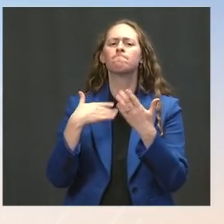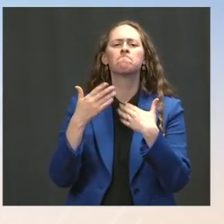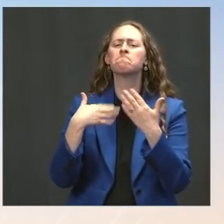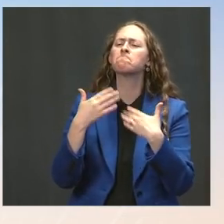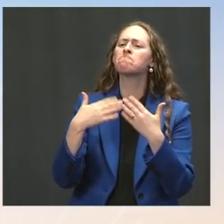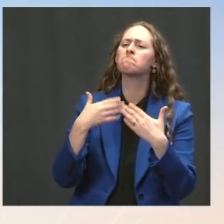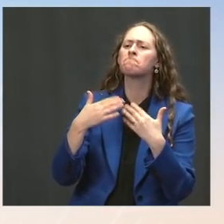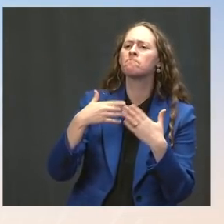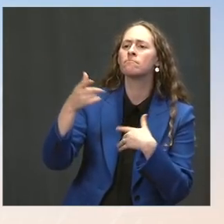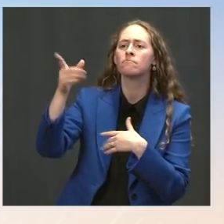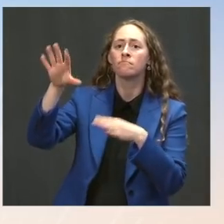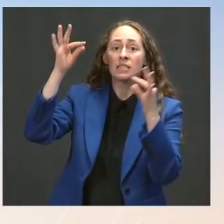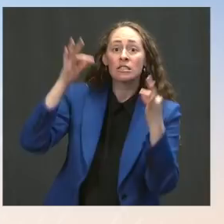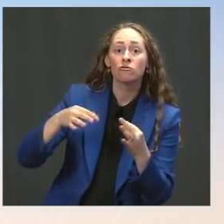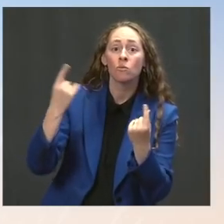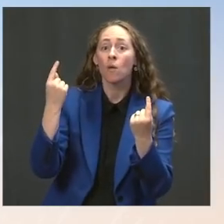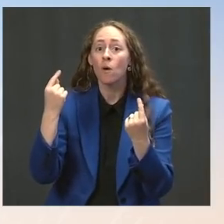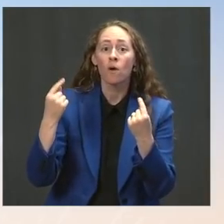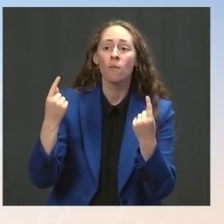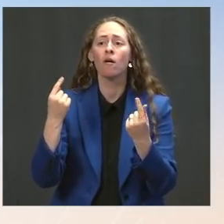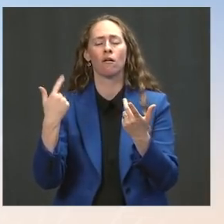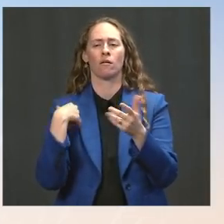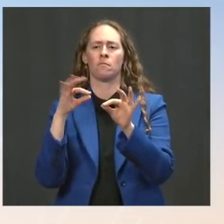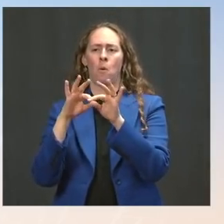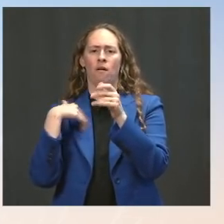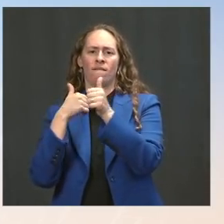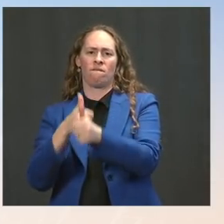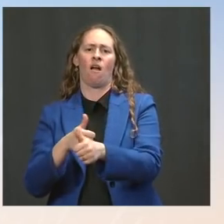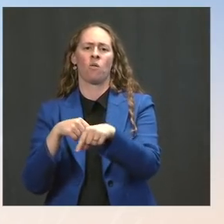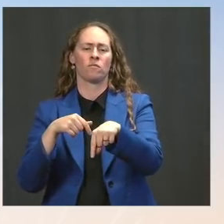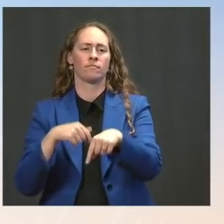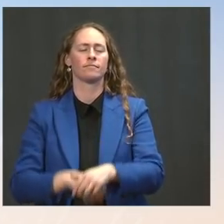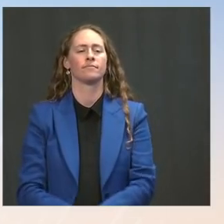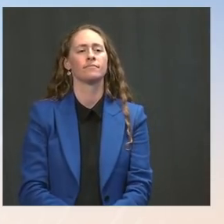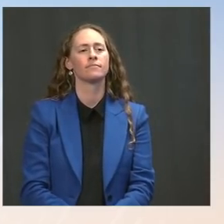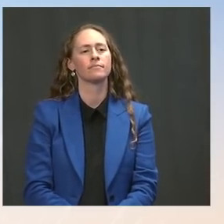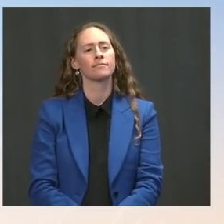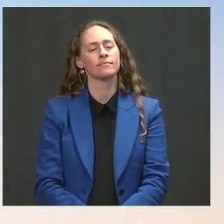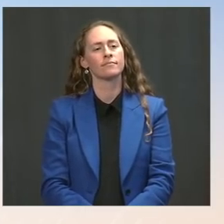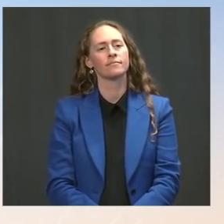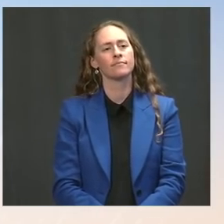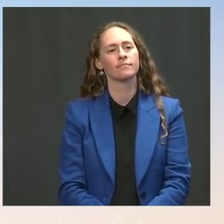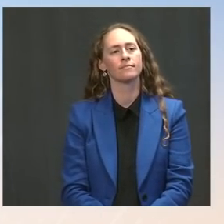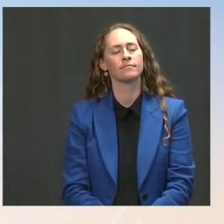The Press: When I talked to experts, they say vaccine mandates would be a big step toward getting more people vaccinated.